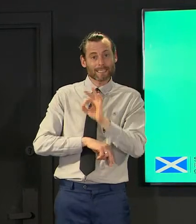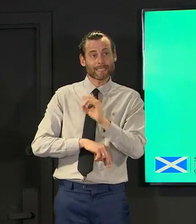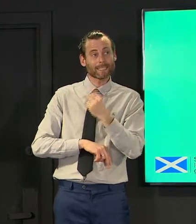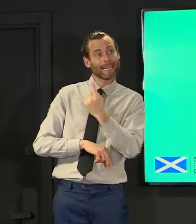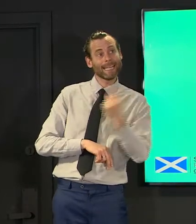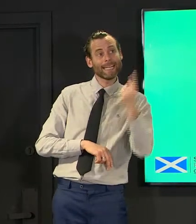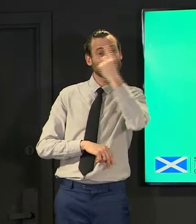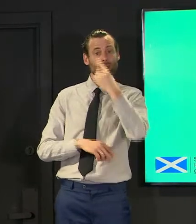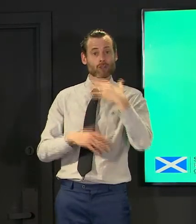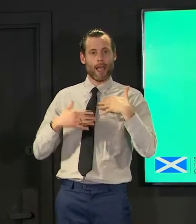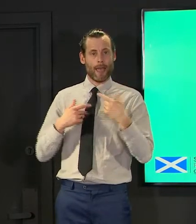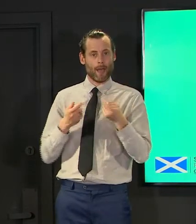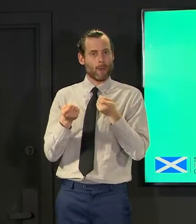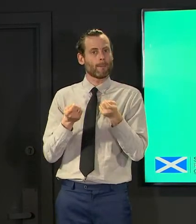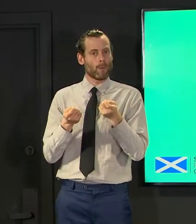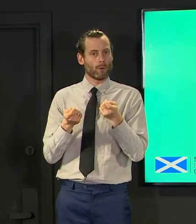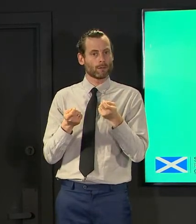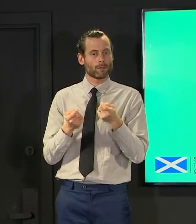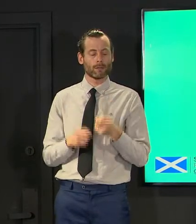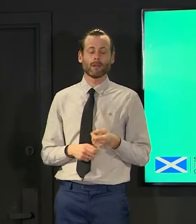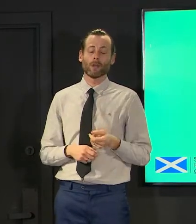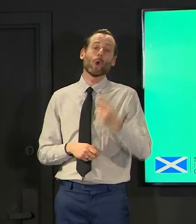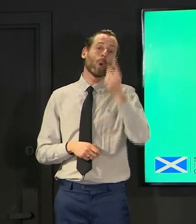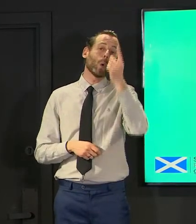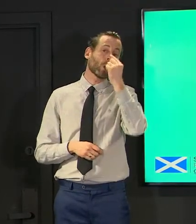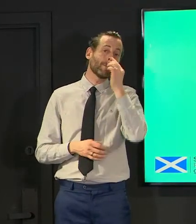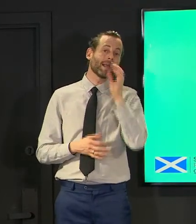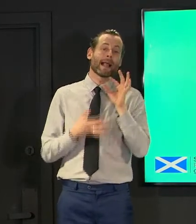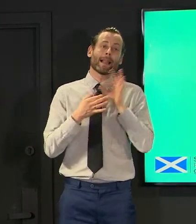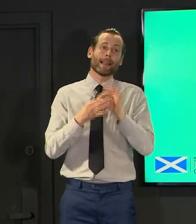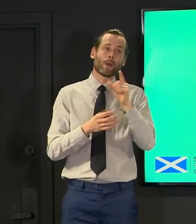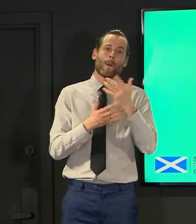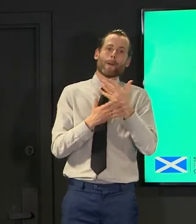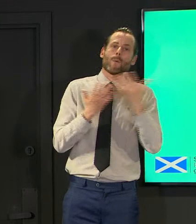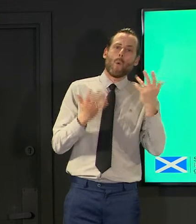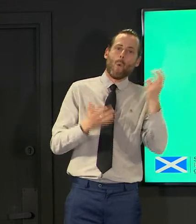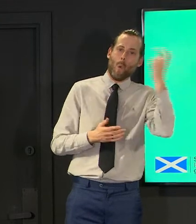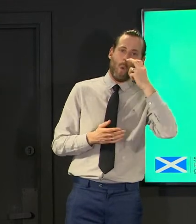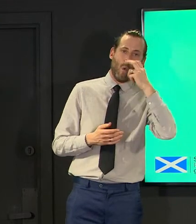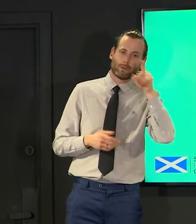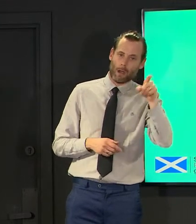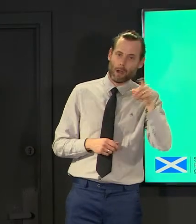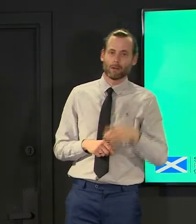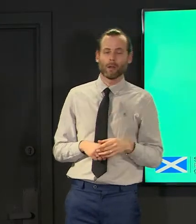there that that may be a result of demographic it may be that some places have slight groups